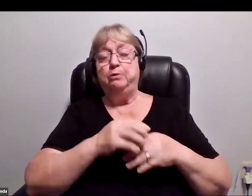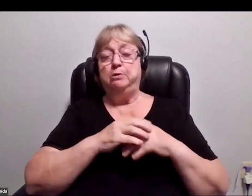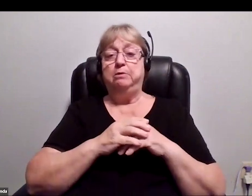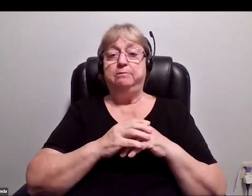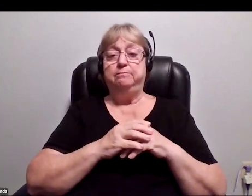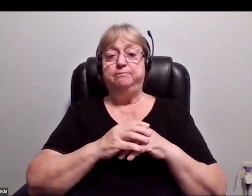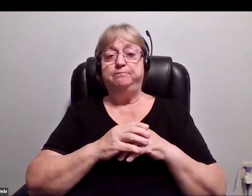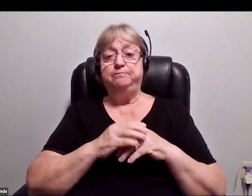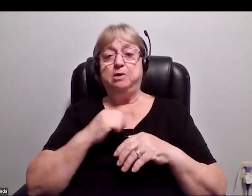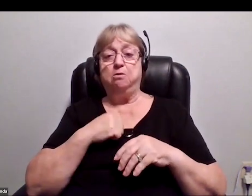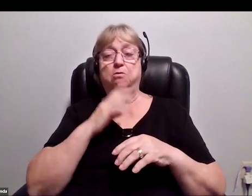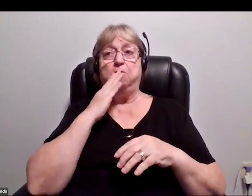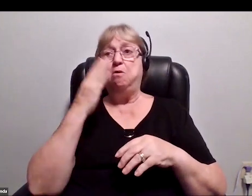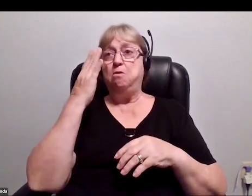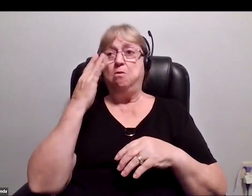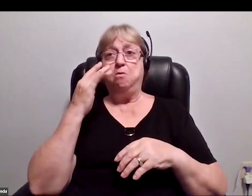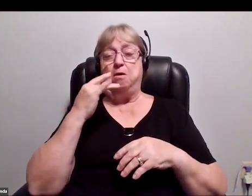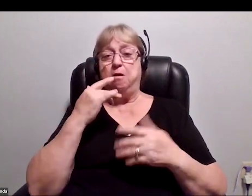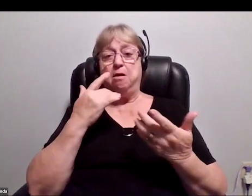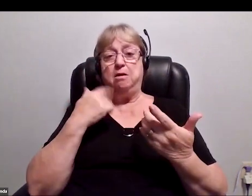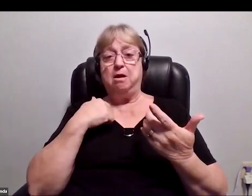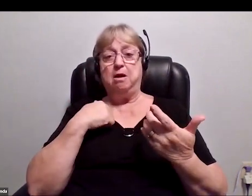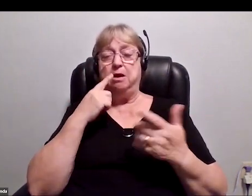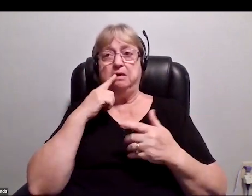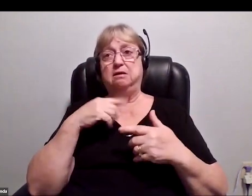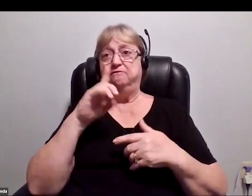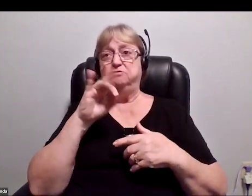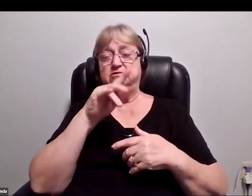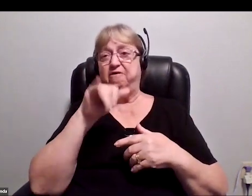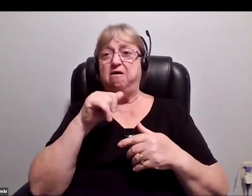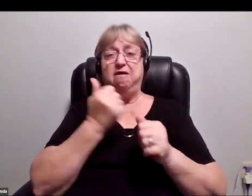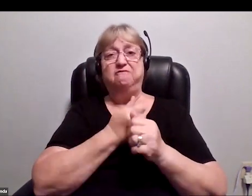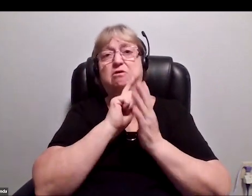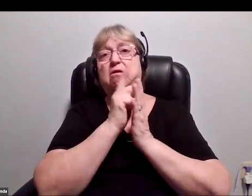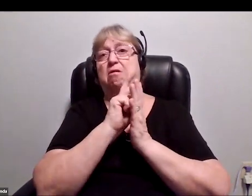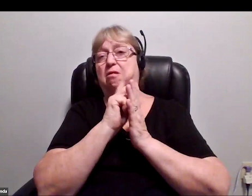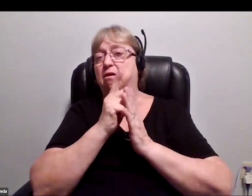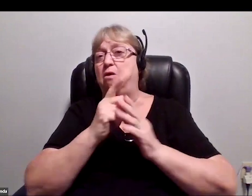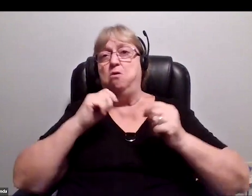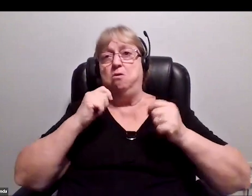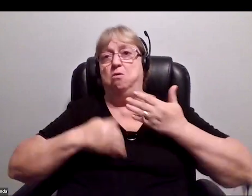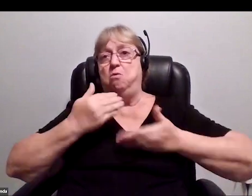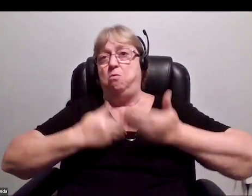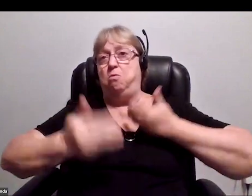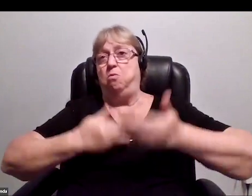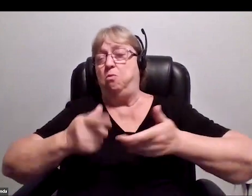Wide-eyed petrified, every second goes by at the speed of light